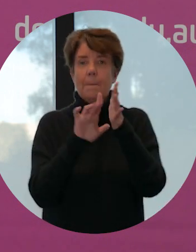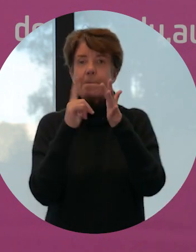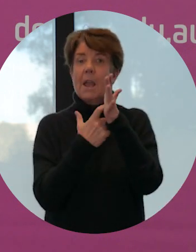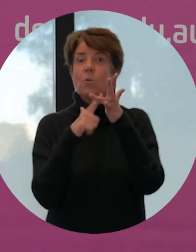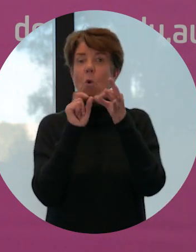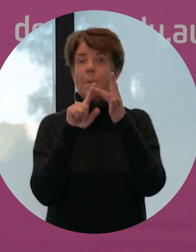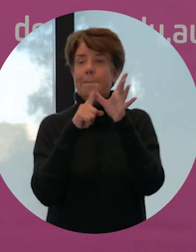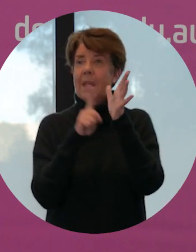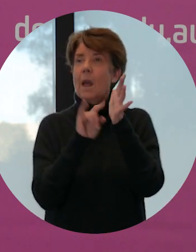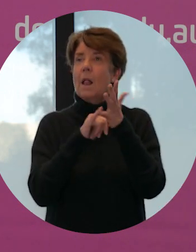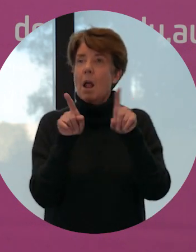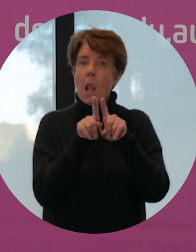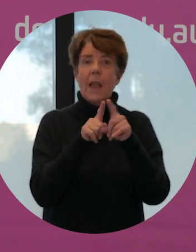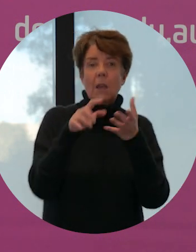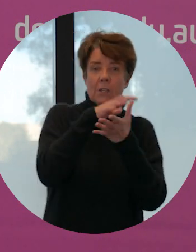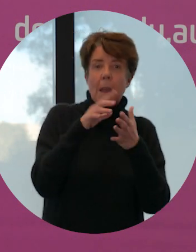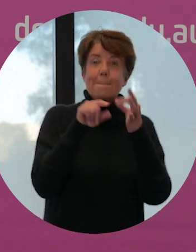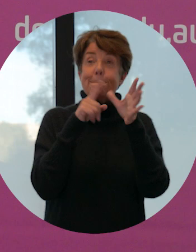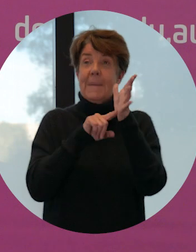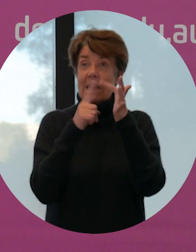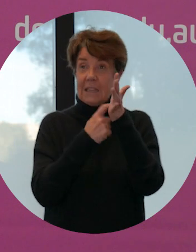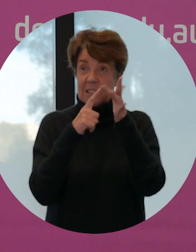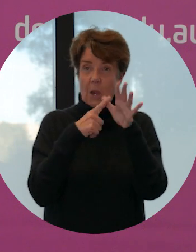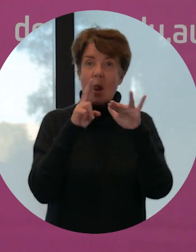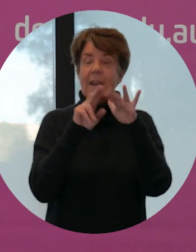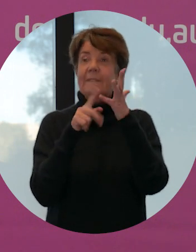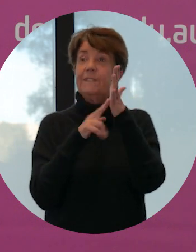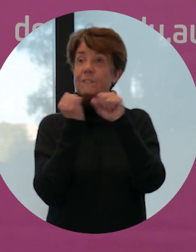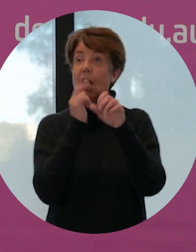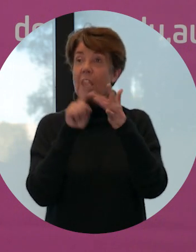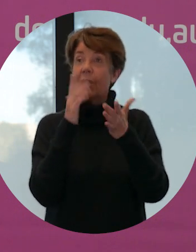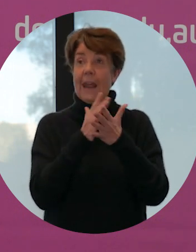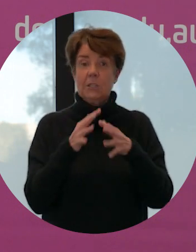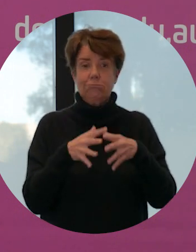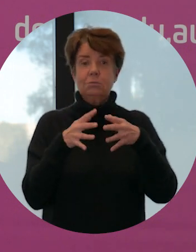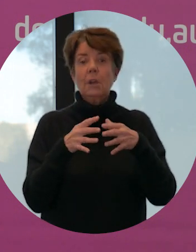a compound that kills bacteria and fungi growing on food. Cutting edge right?